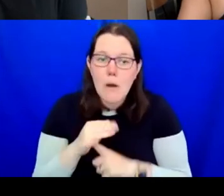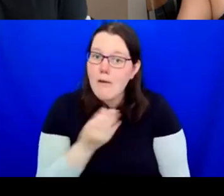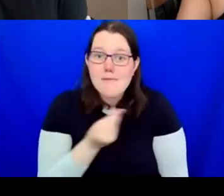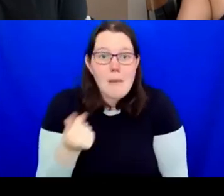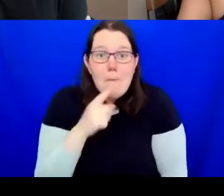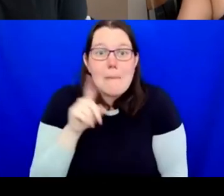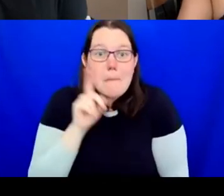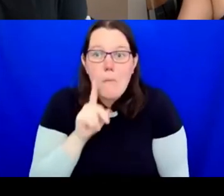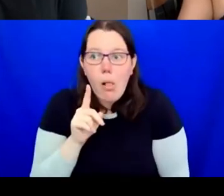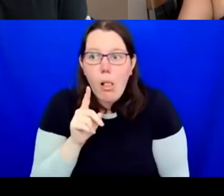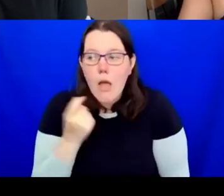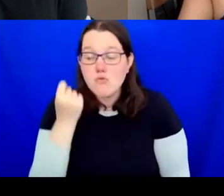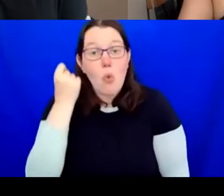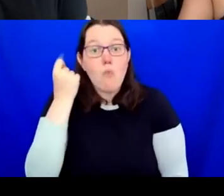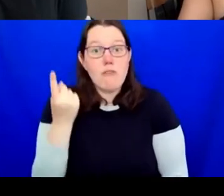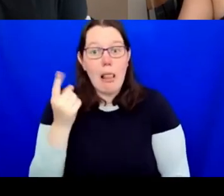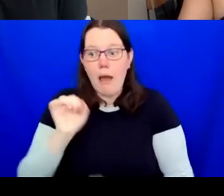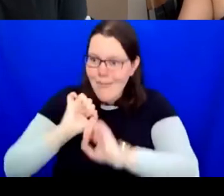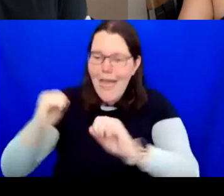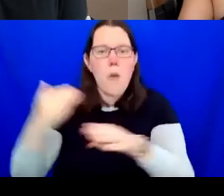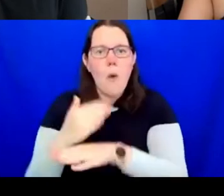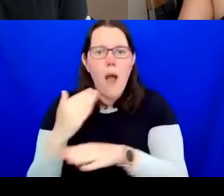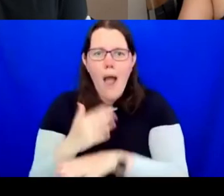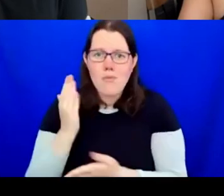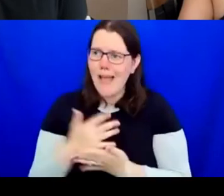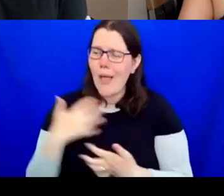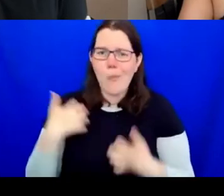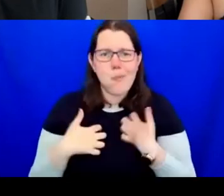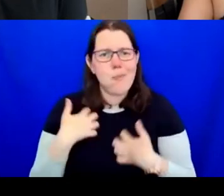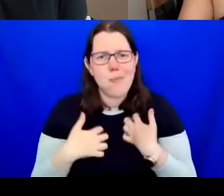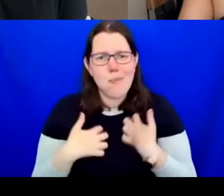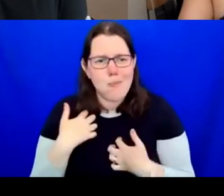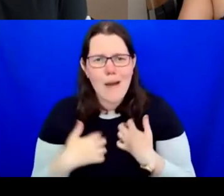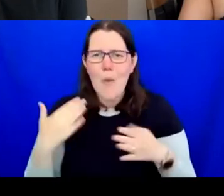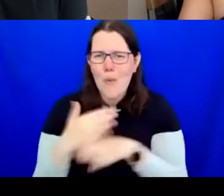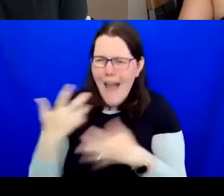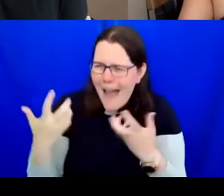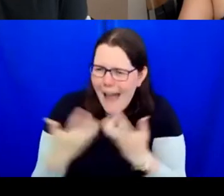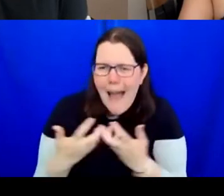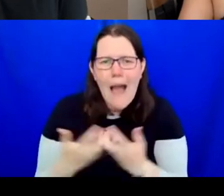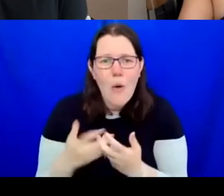doing is interesting or how they make their work. We work with a whole range of different community